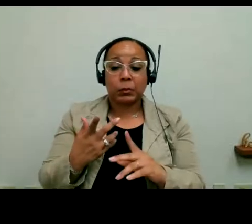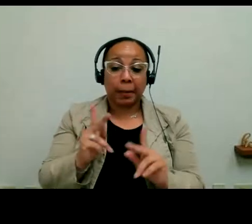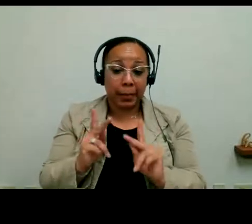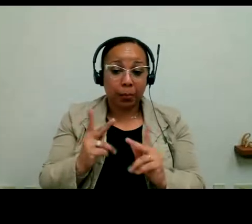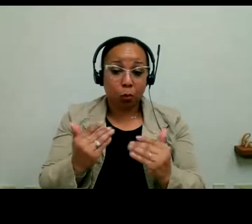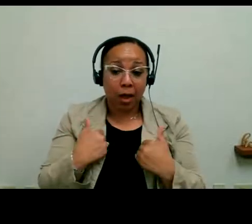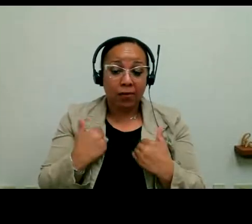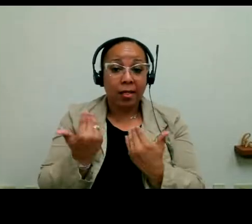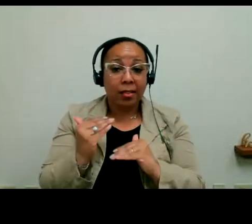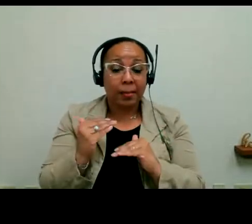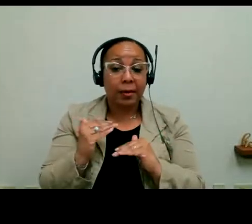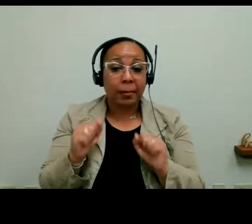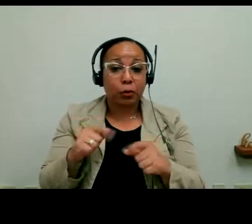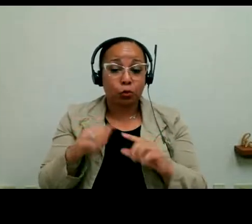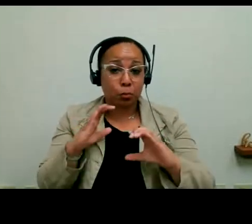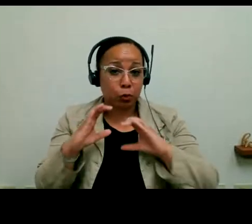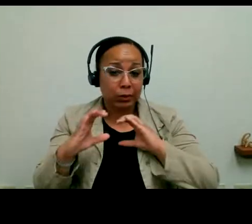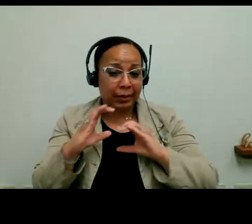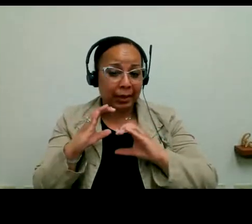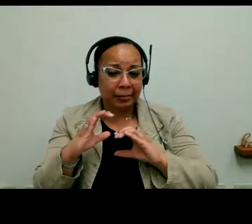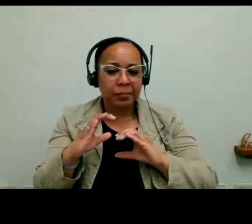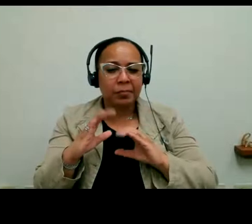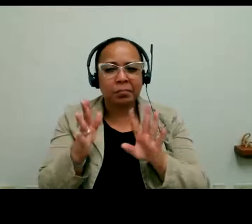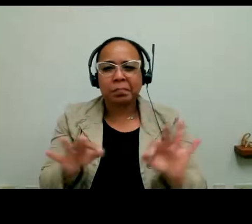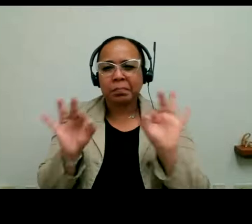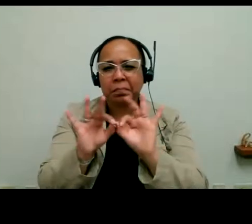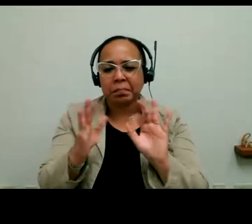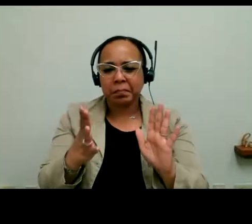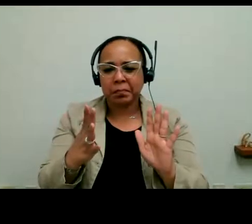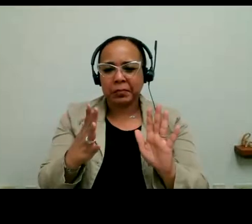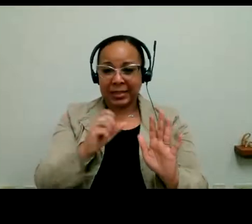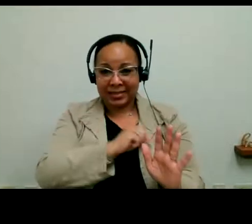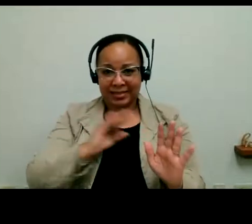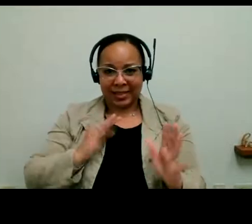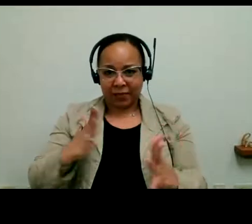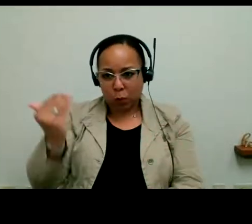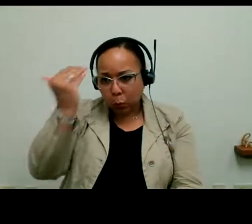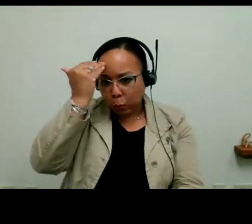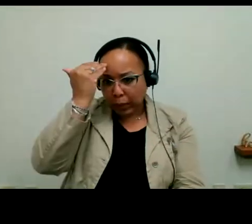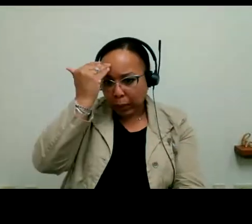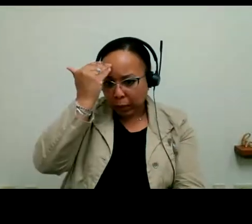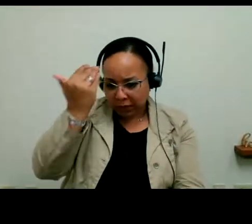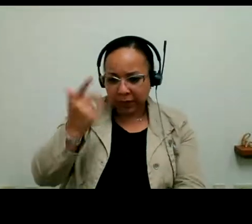ability to communicate. Making sure the staff are aware of different